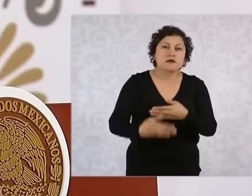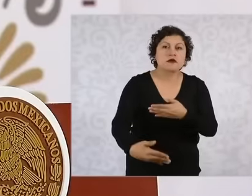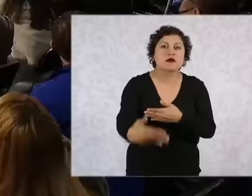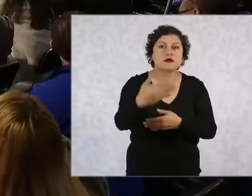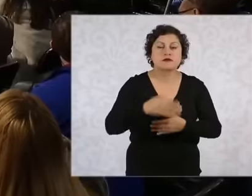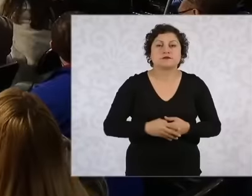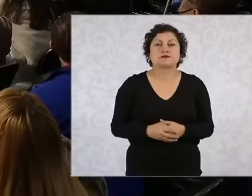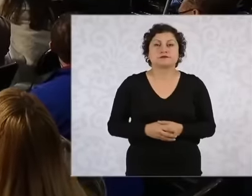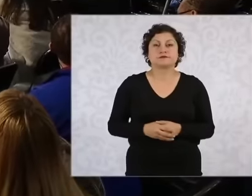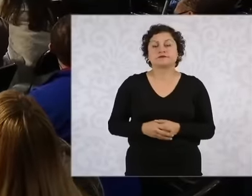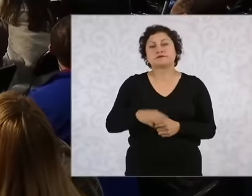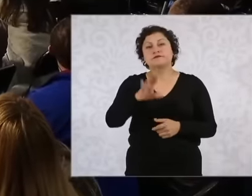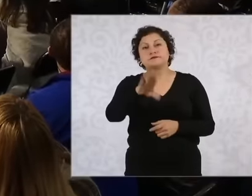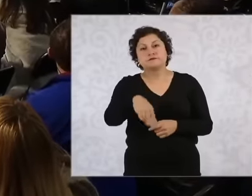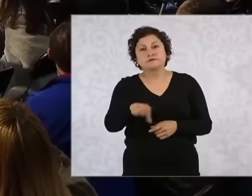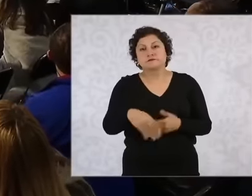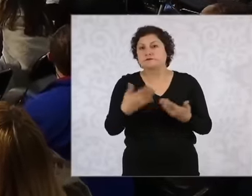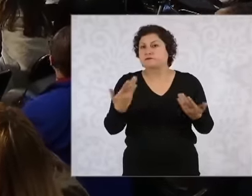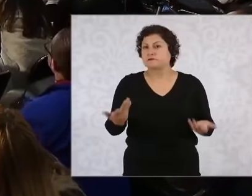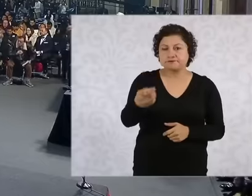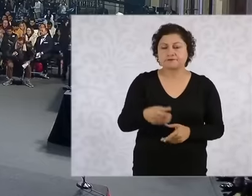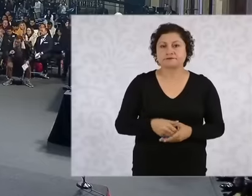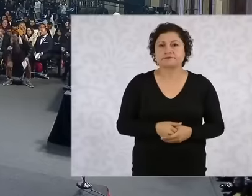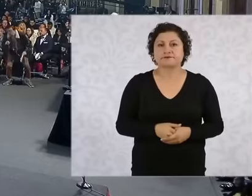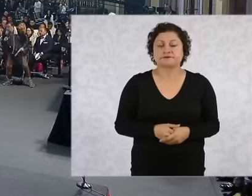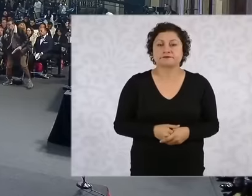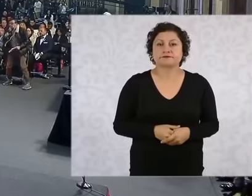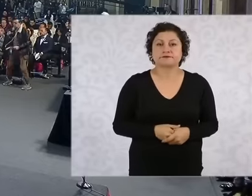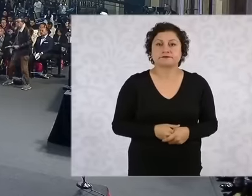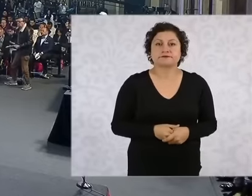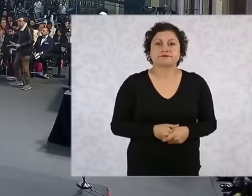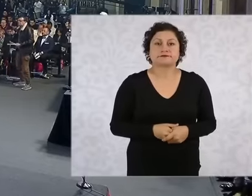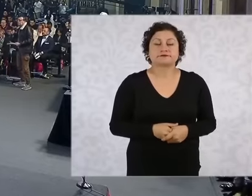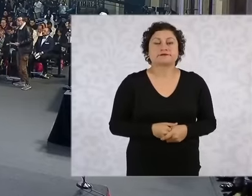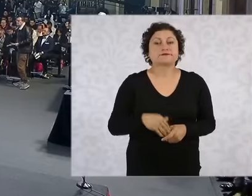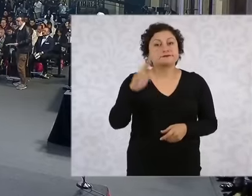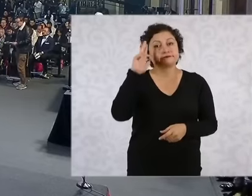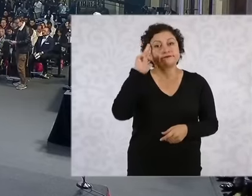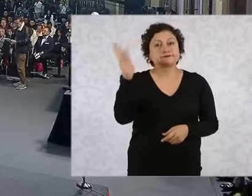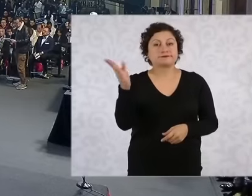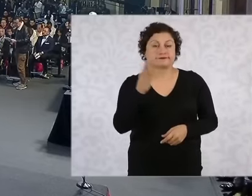type of actions will be taken No how are you doctor Good morning Carlos Calzada from radio